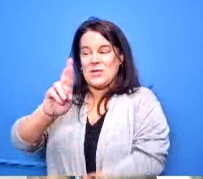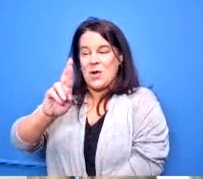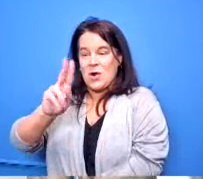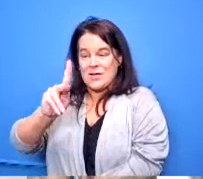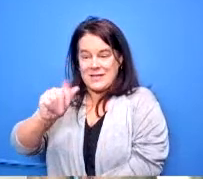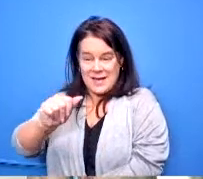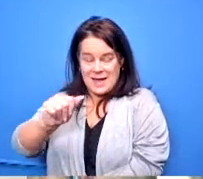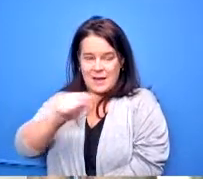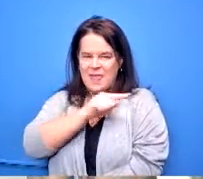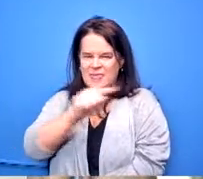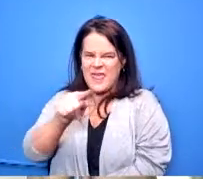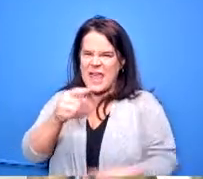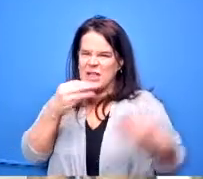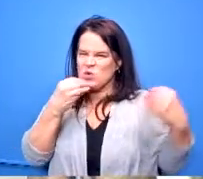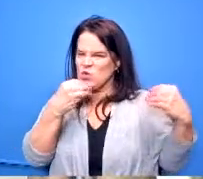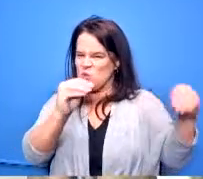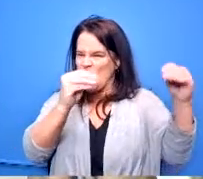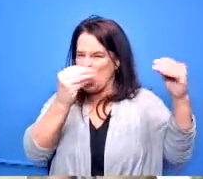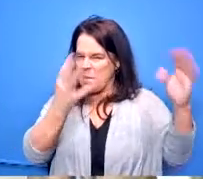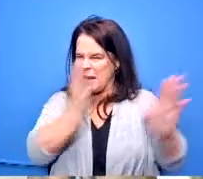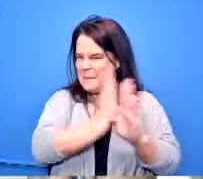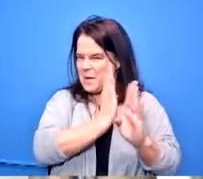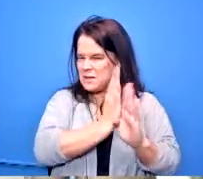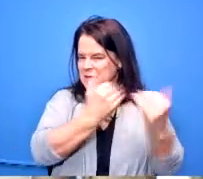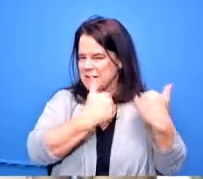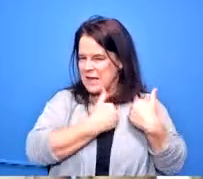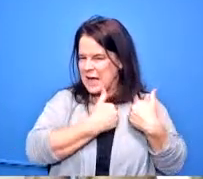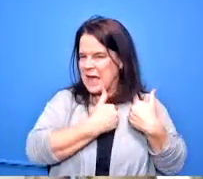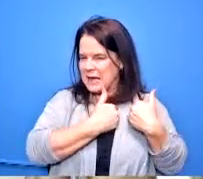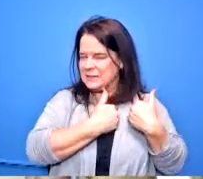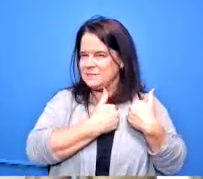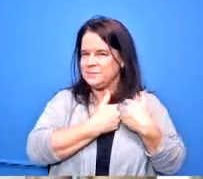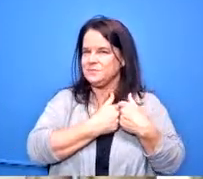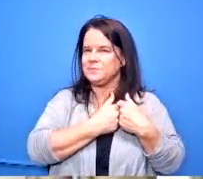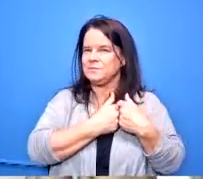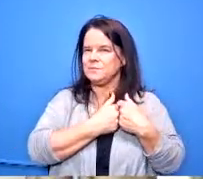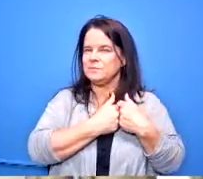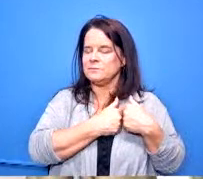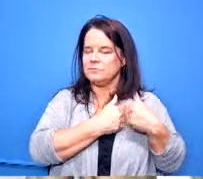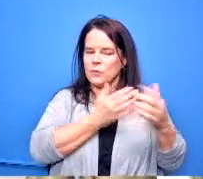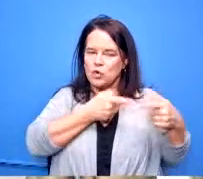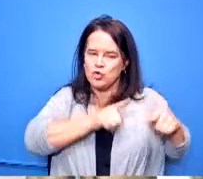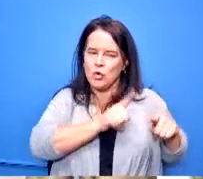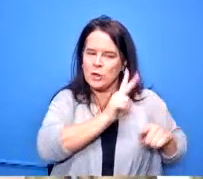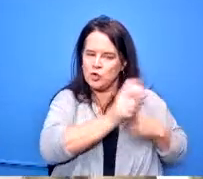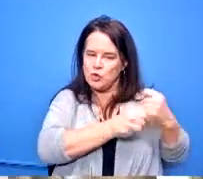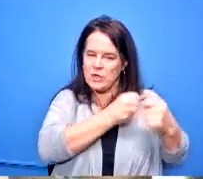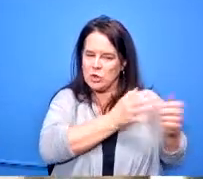uh many of their their buses um through the through this last two years and they're short